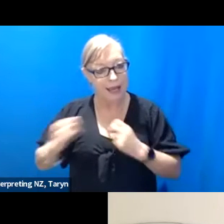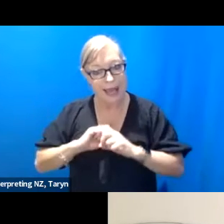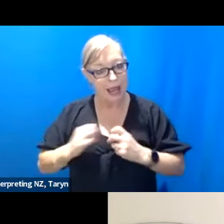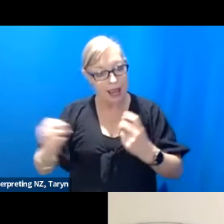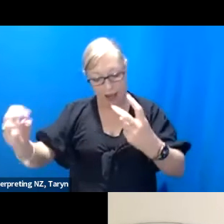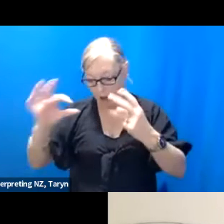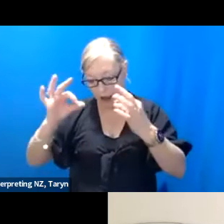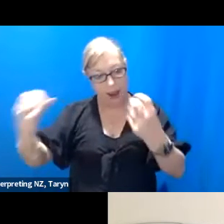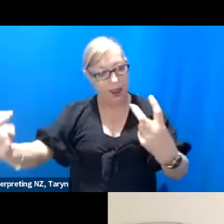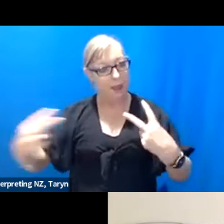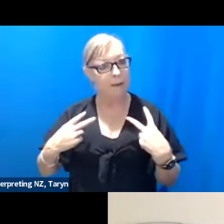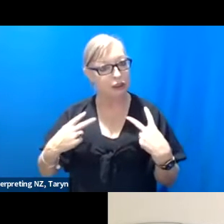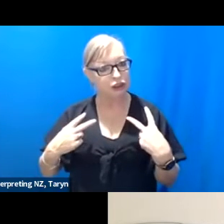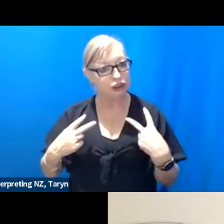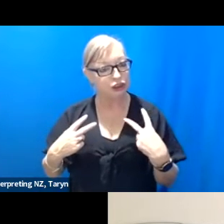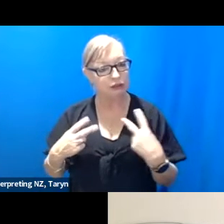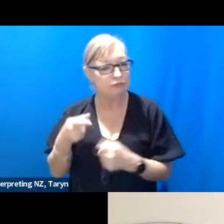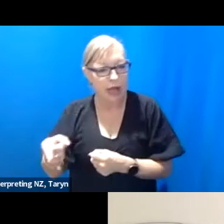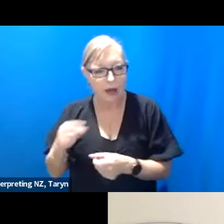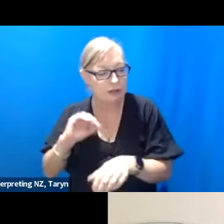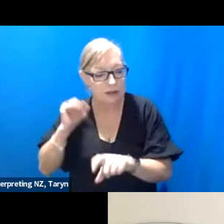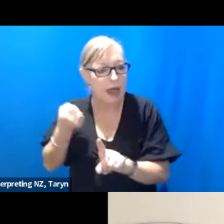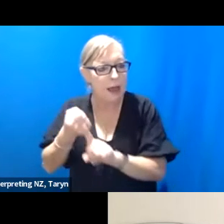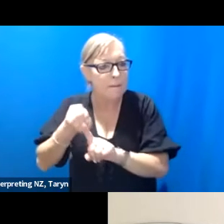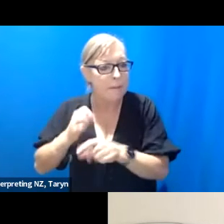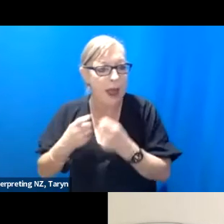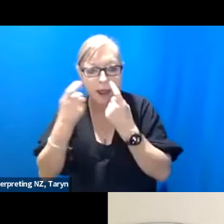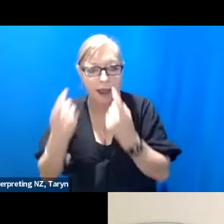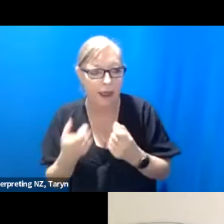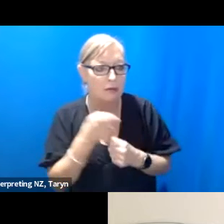How might the layout of an audience or the choices of seating be an act of care?